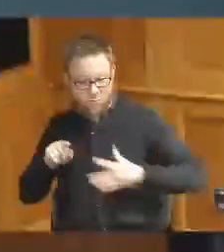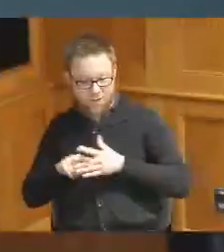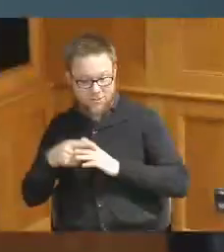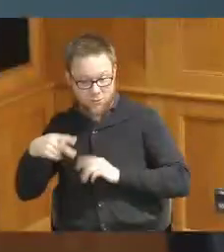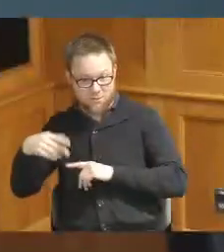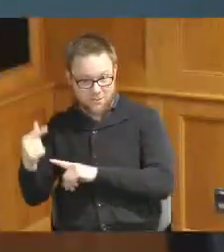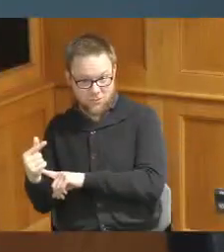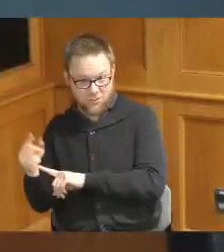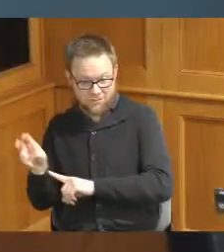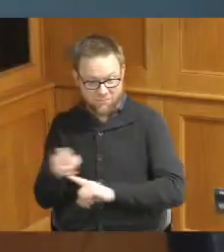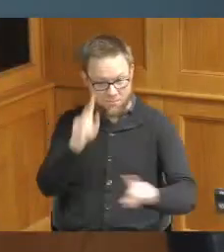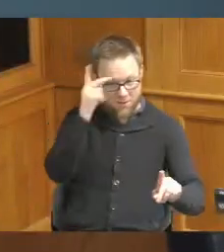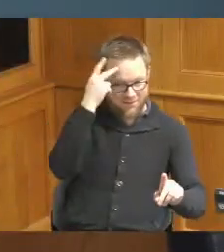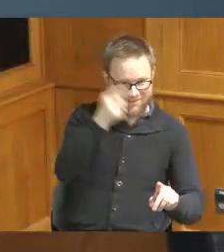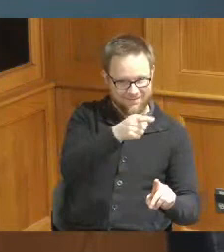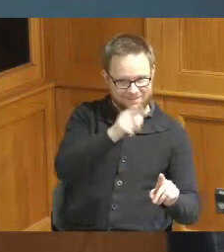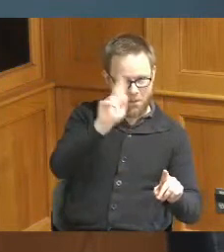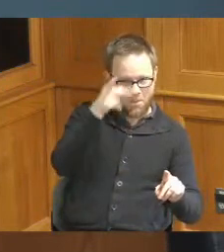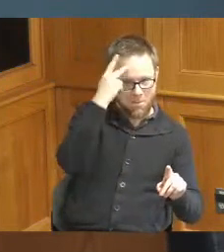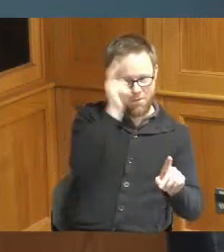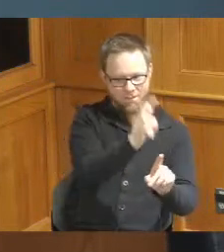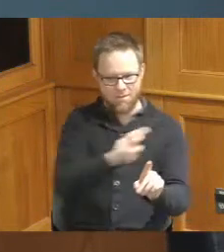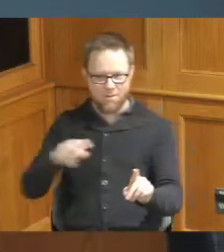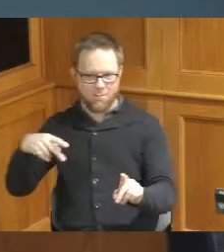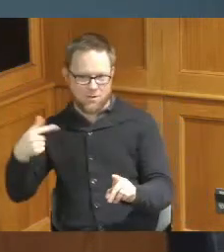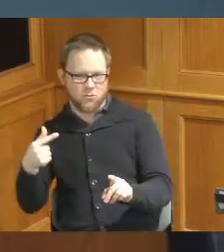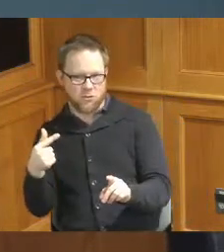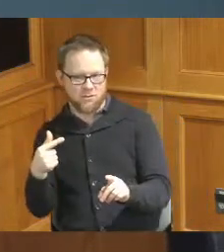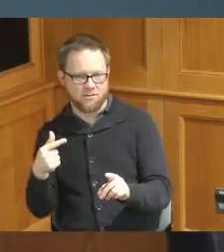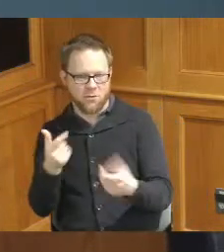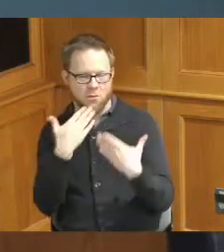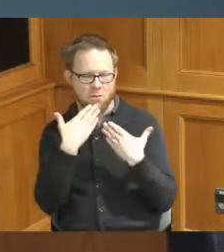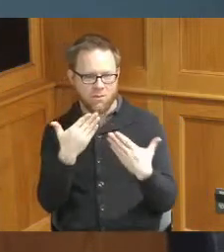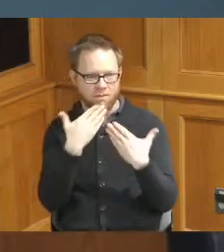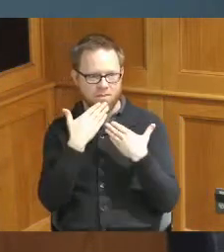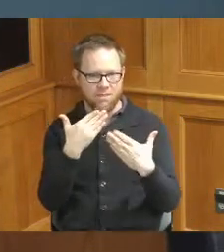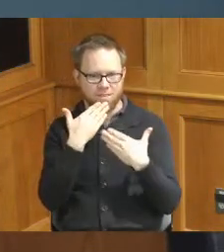Gamble and he ended up here he now going to Procter Gamble so thank you and you all can